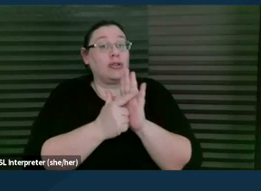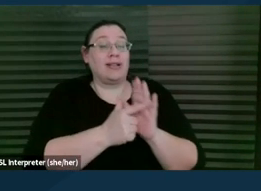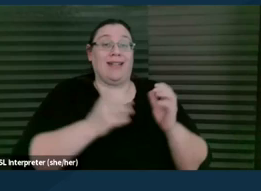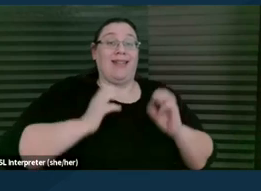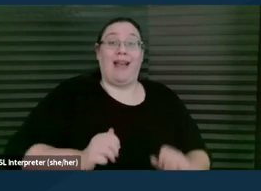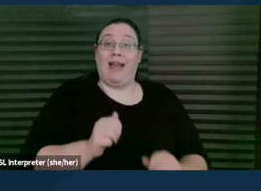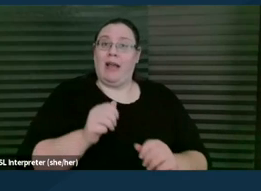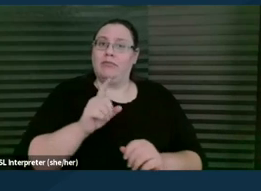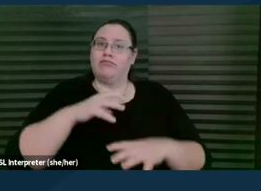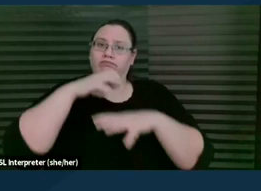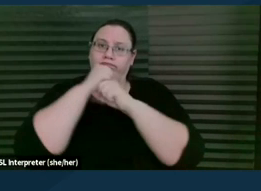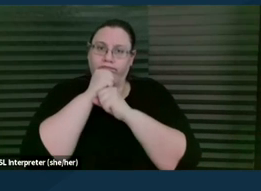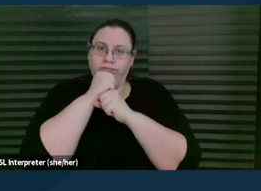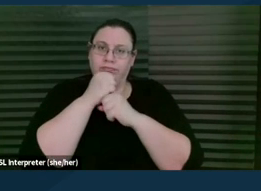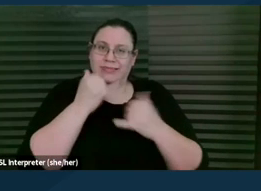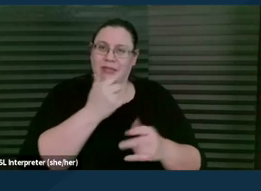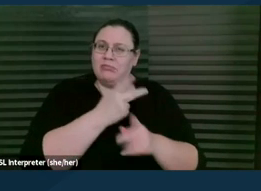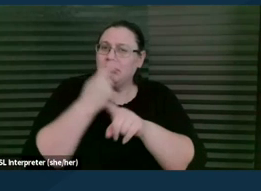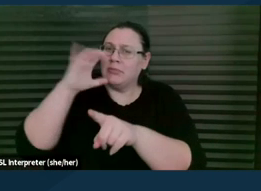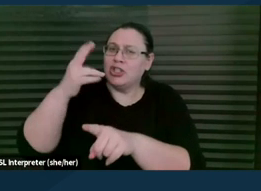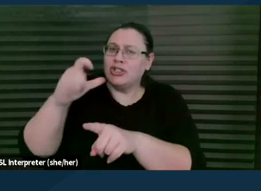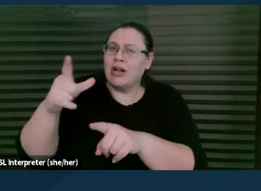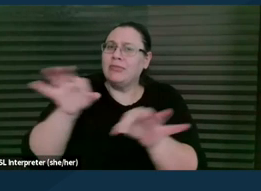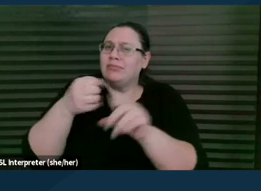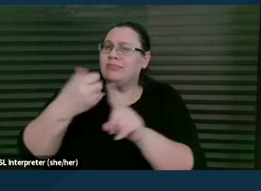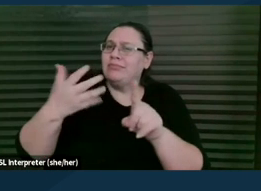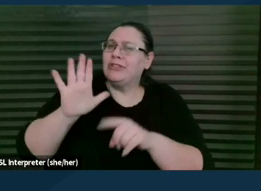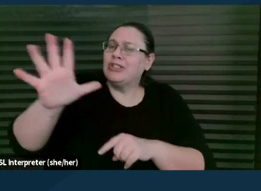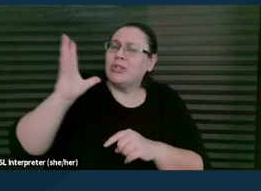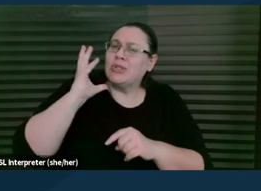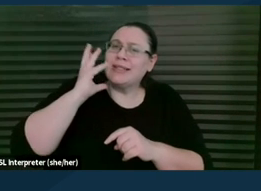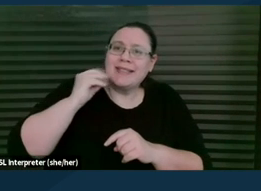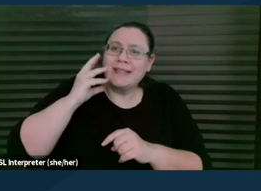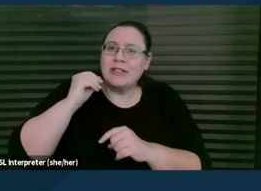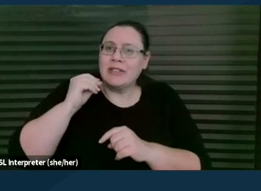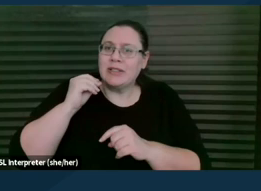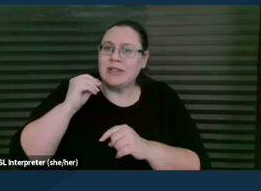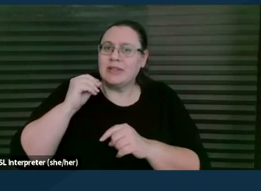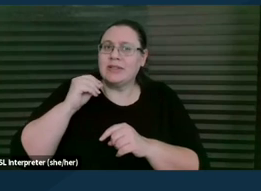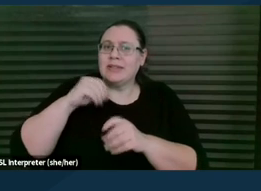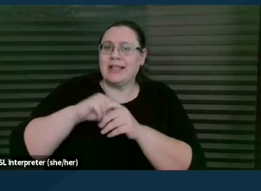Cheryl, can you share a little bit more about some of your experience at our organization